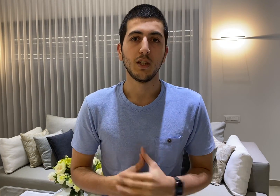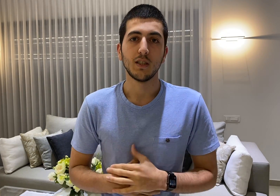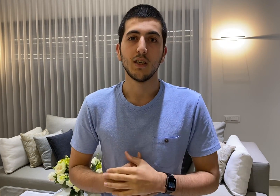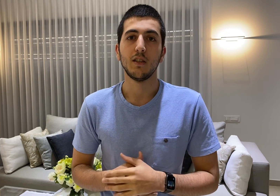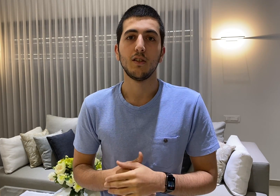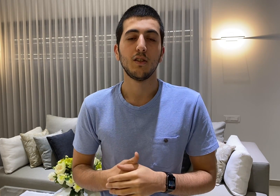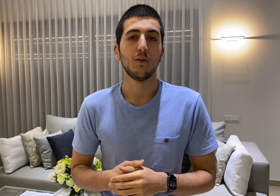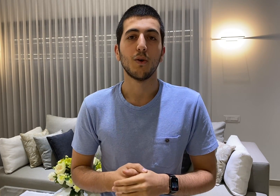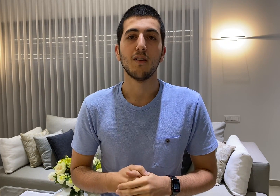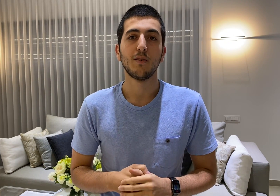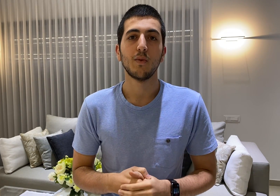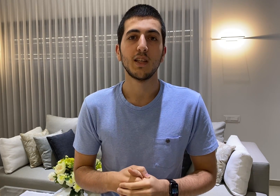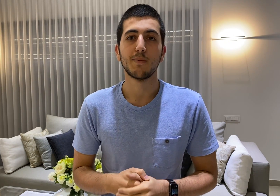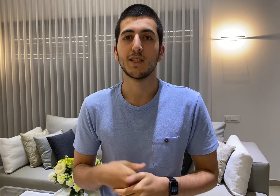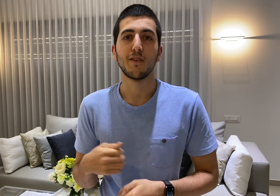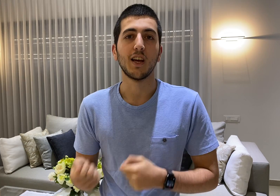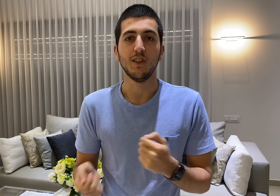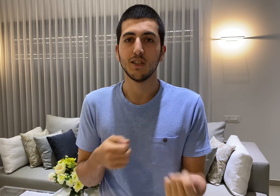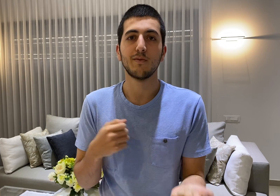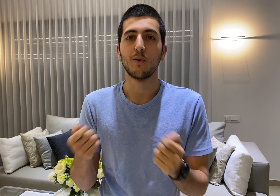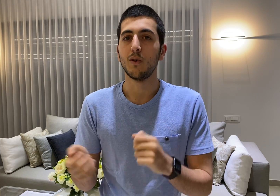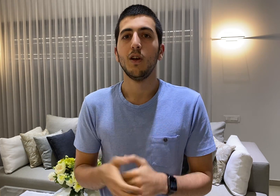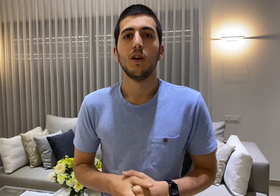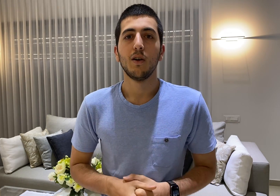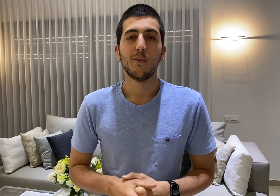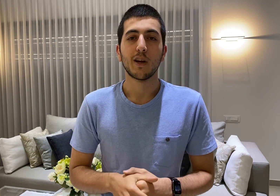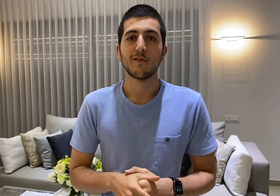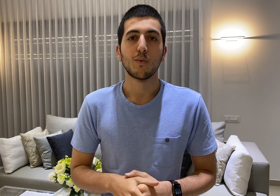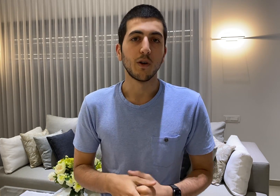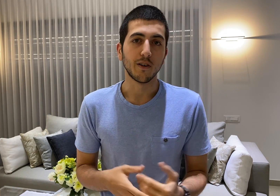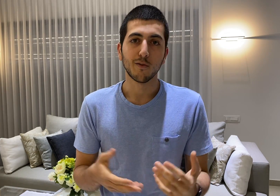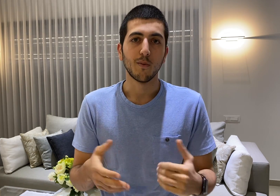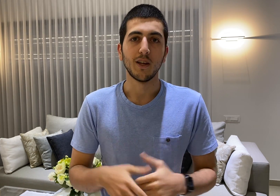it and you don't have to write specifications for whatever weird format